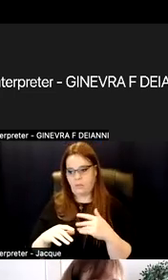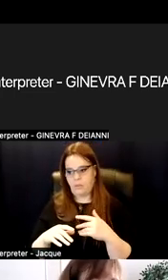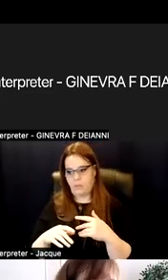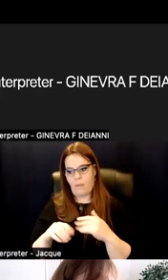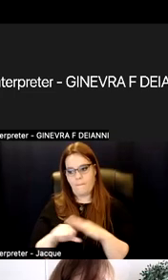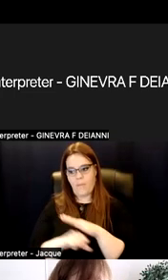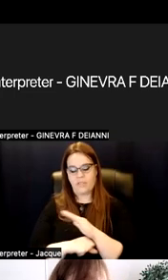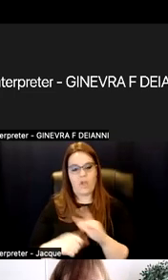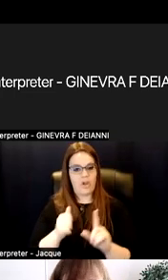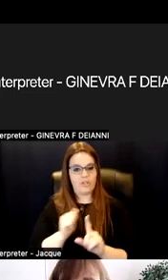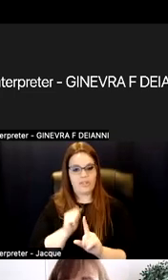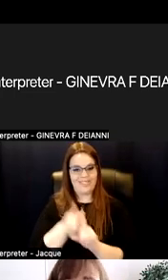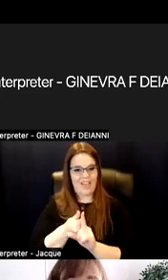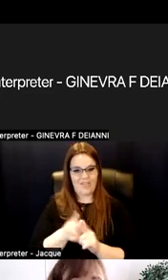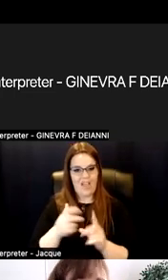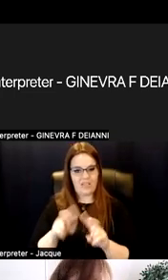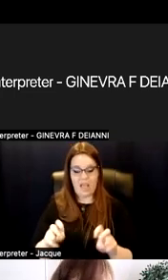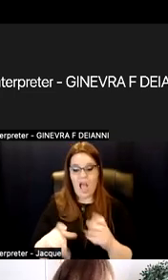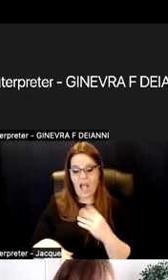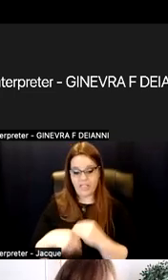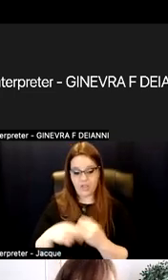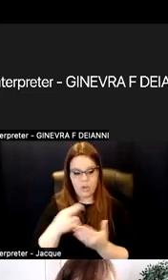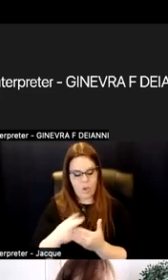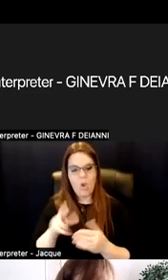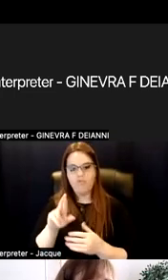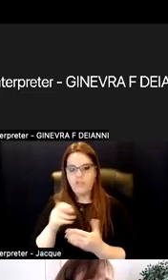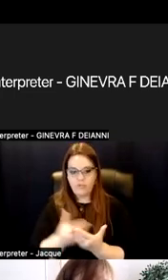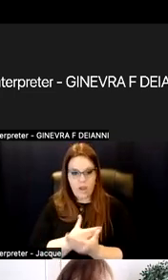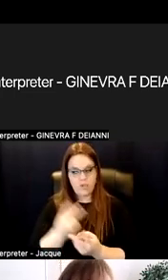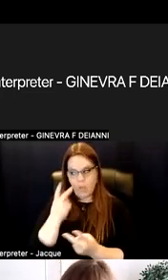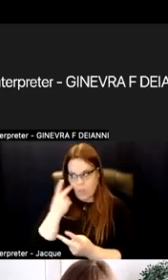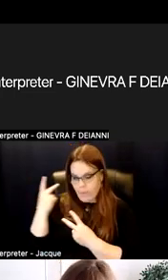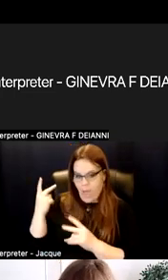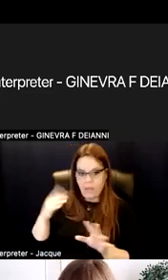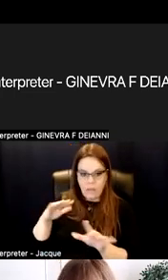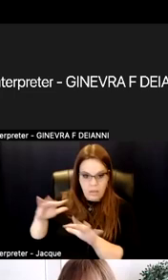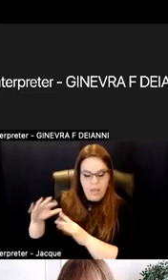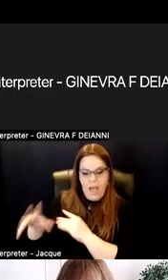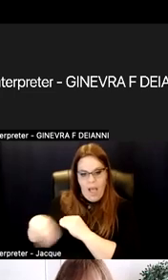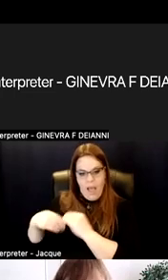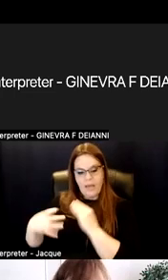Additional resources, refresh, look back at this, some added technology that might support.